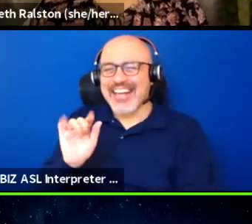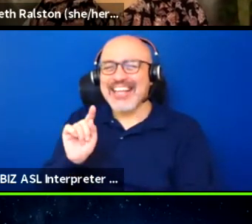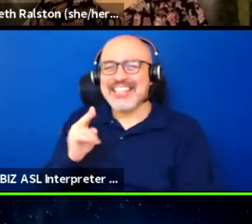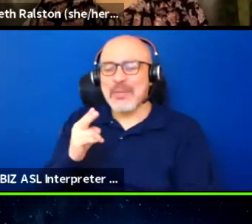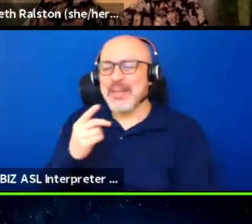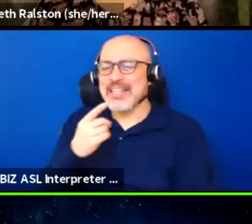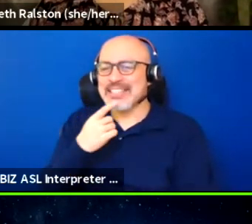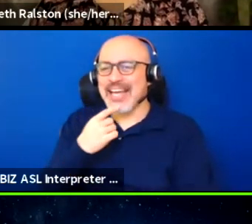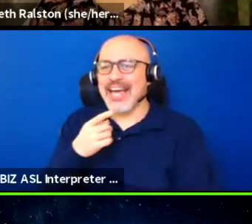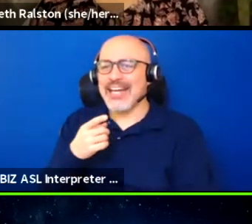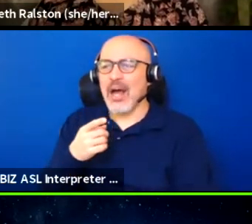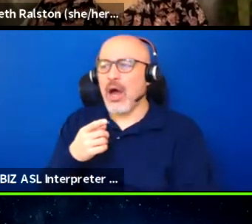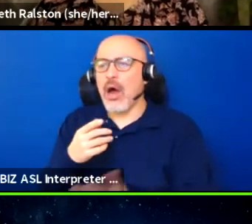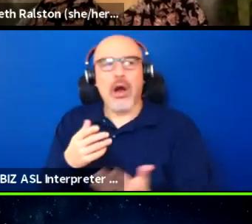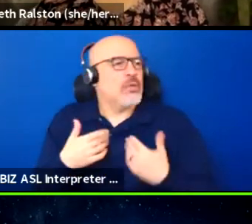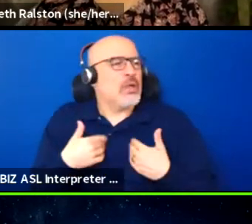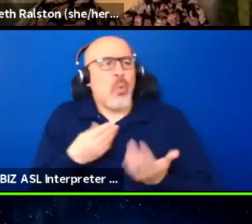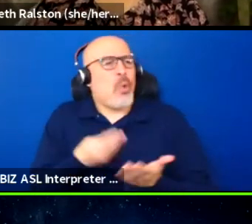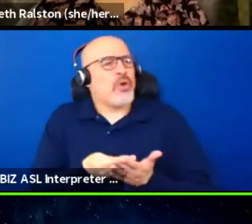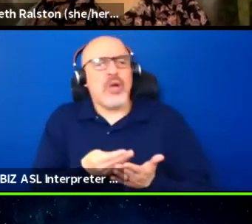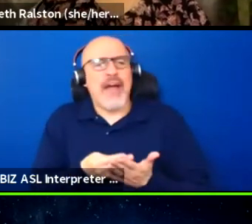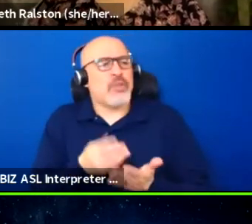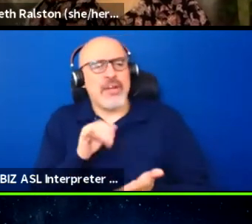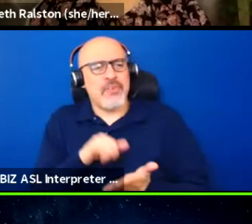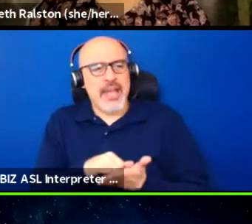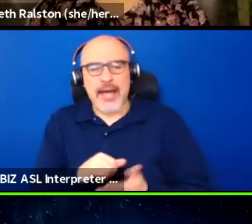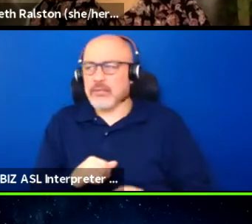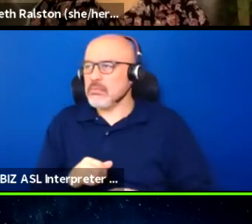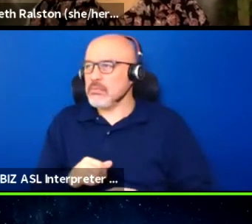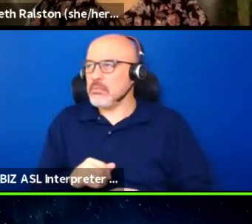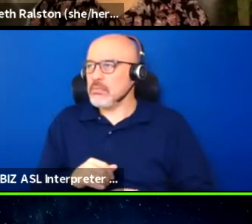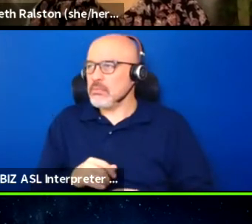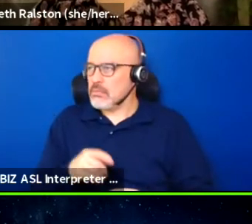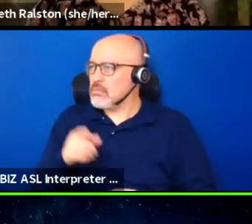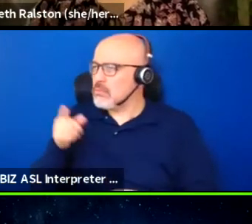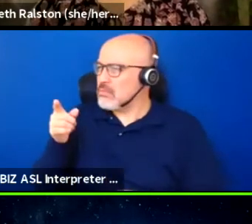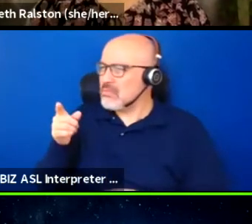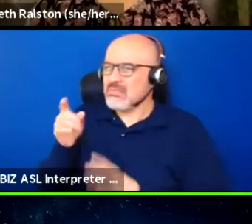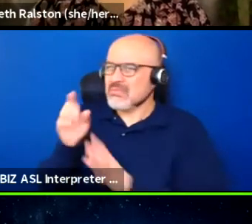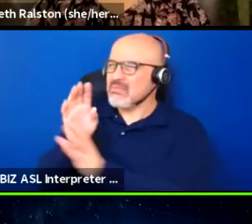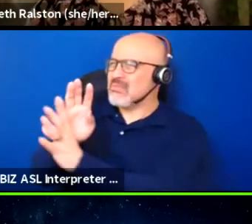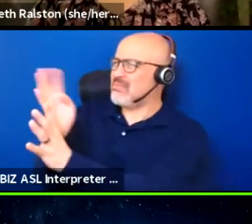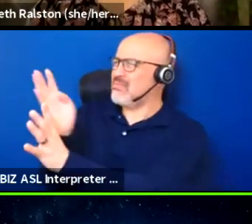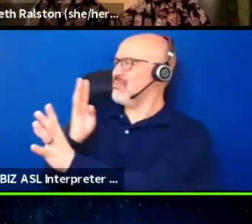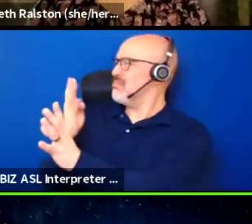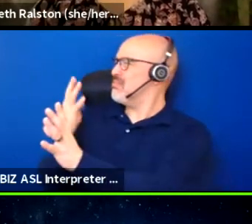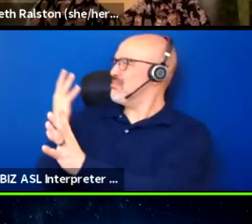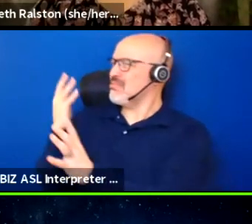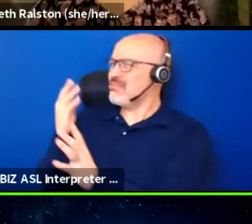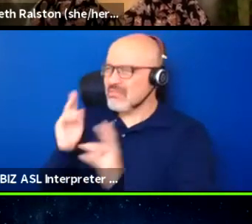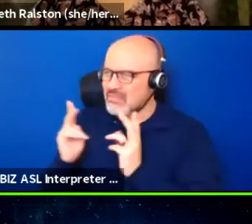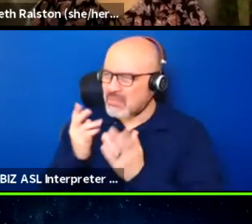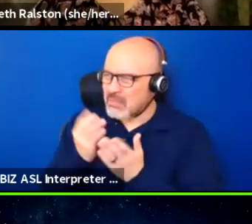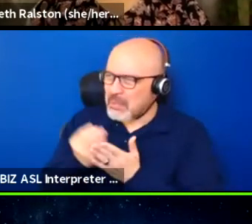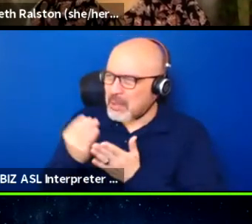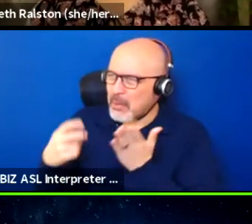we don't have the money for that, and it's like, okay, but there was a line around the block and people bought tickets so they could, you know,